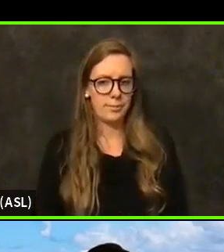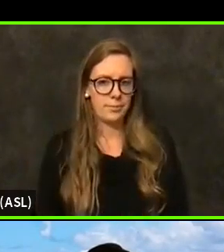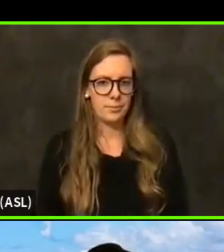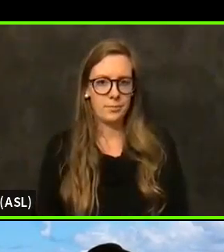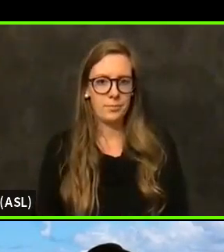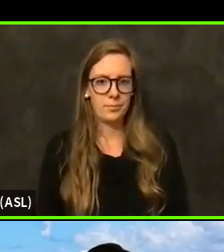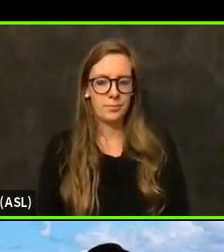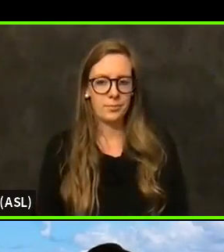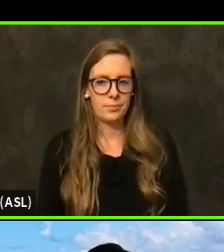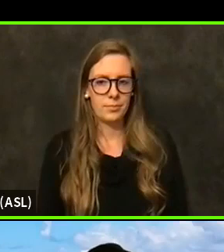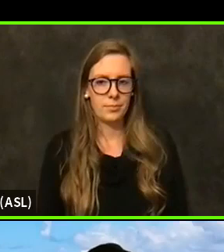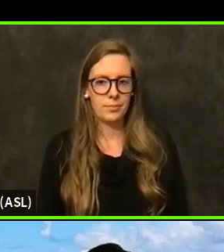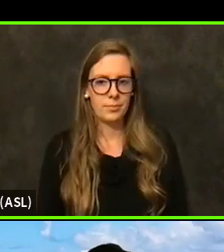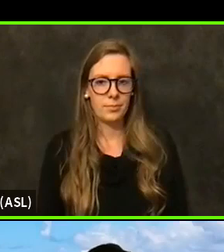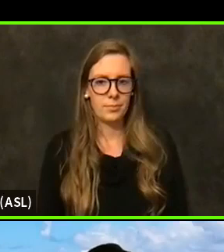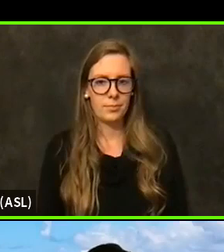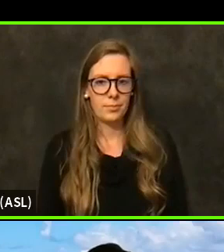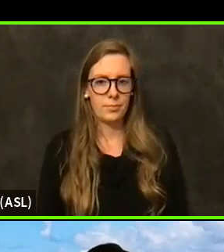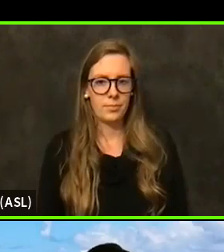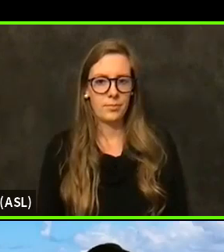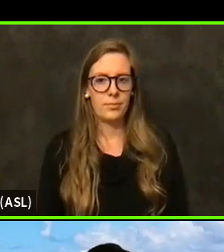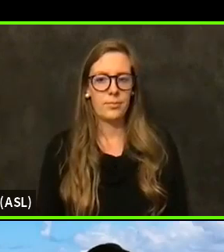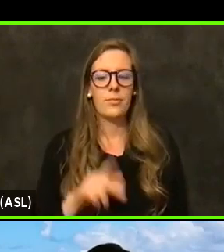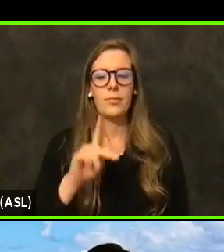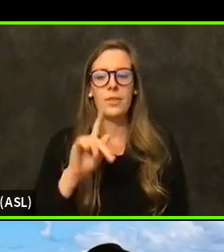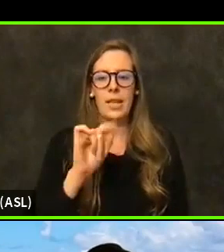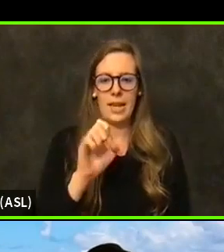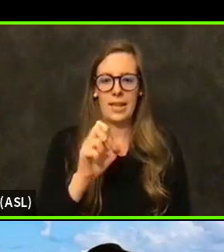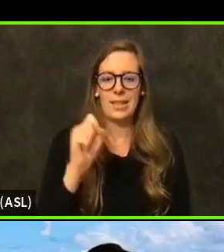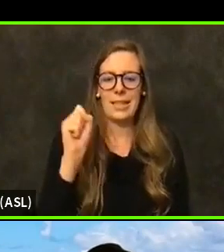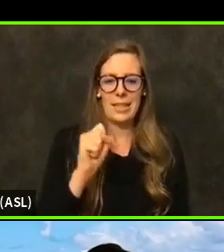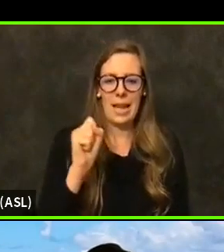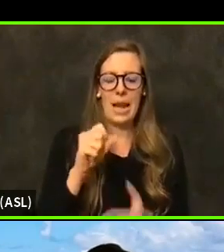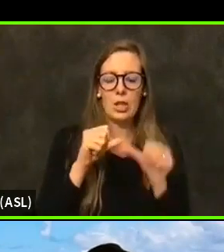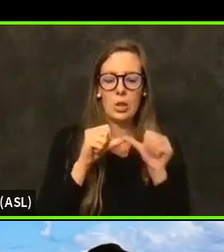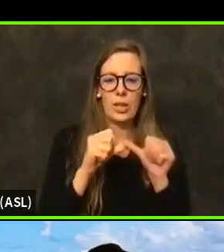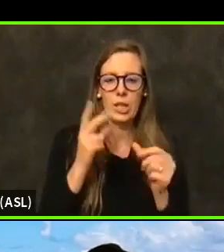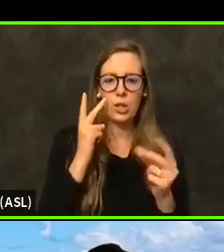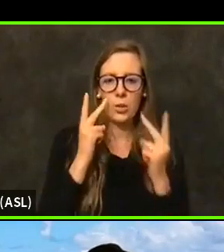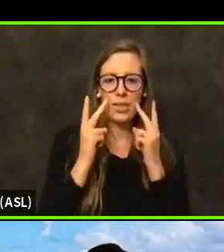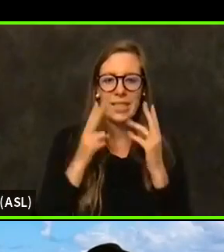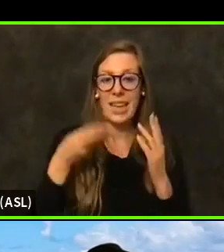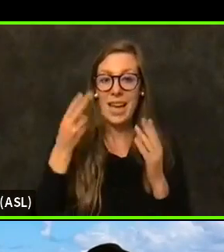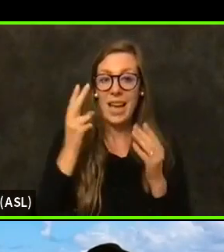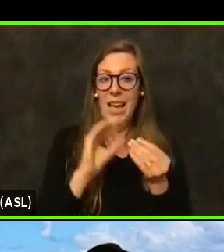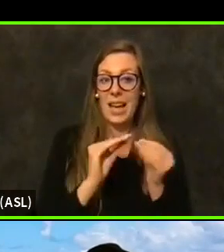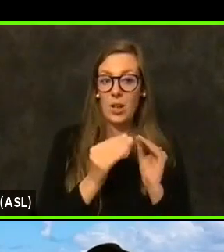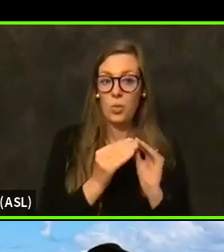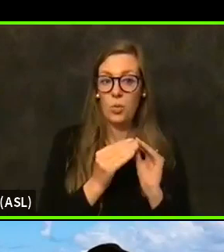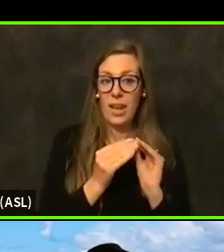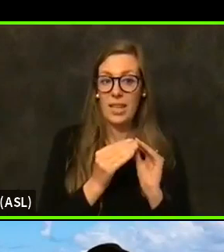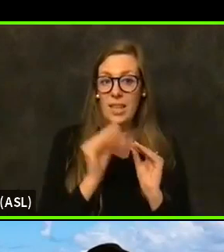I am so we we continue to see high rates of household infection, but of course,